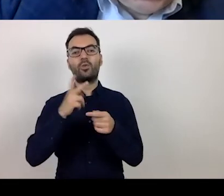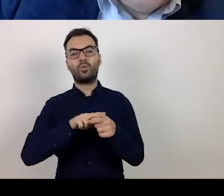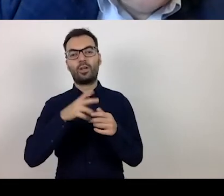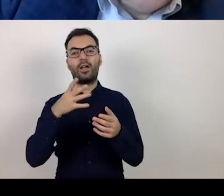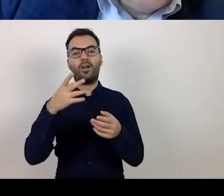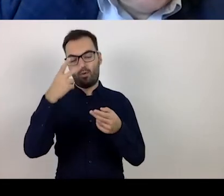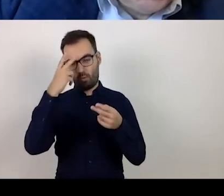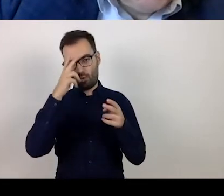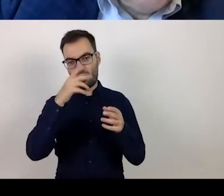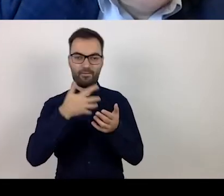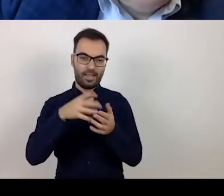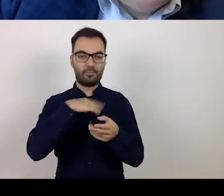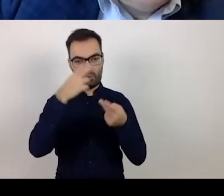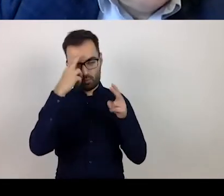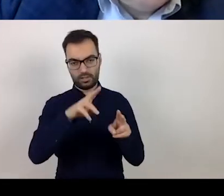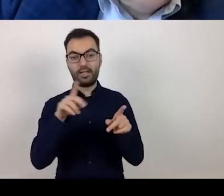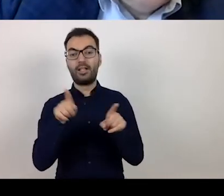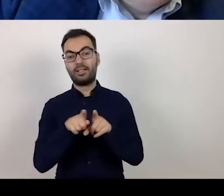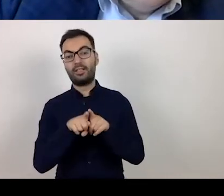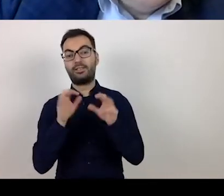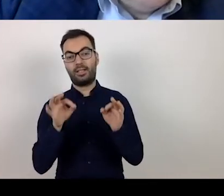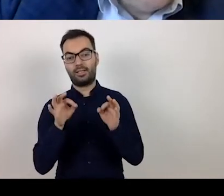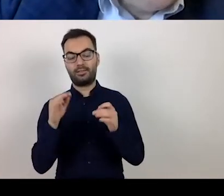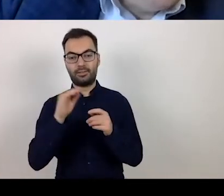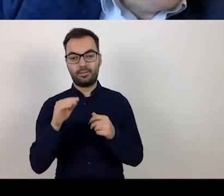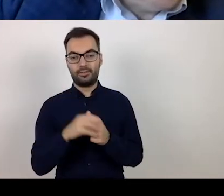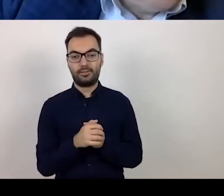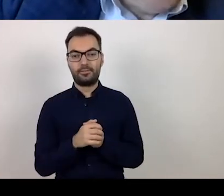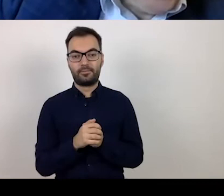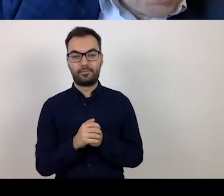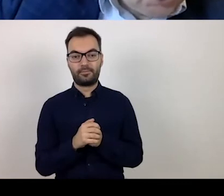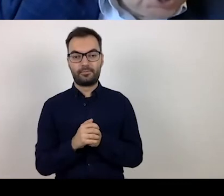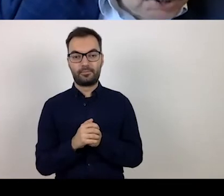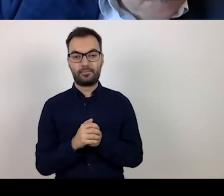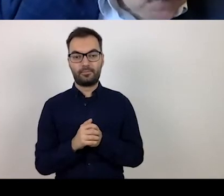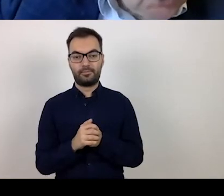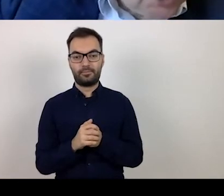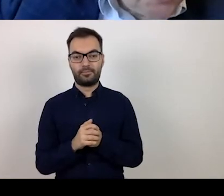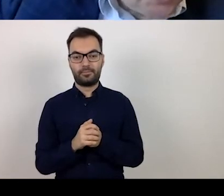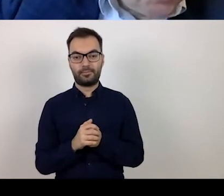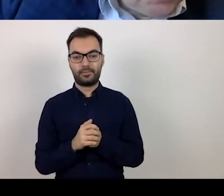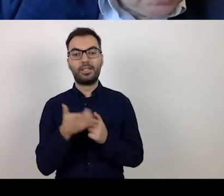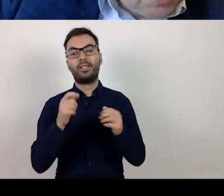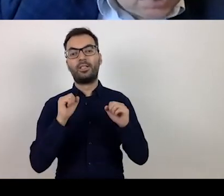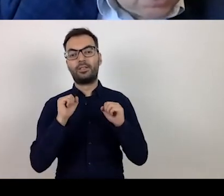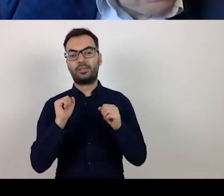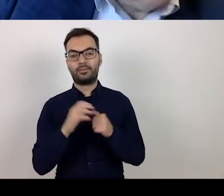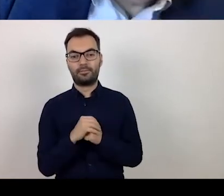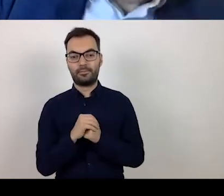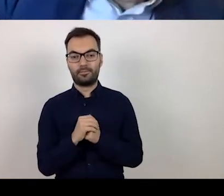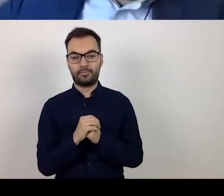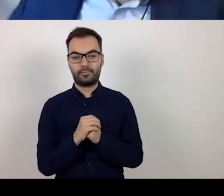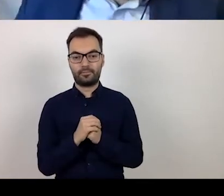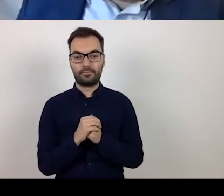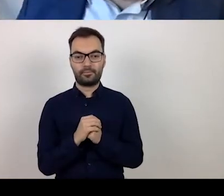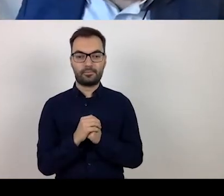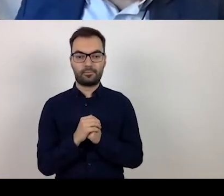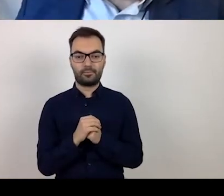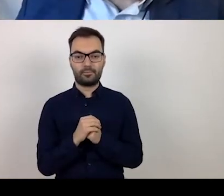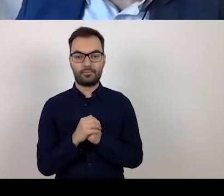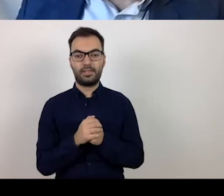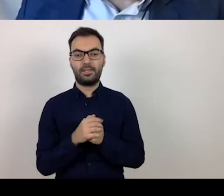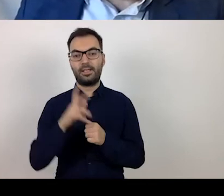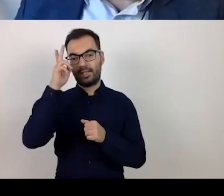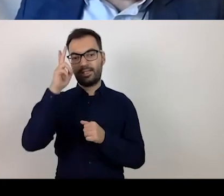but also from the actions of the managing authority,